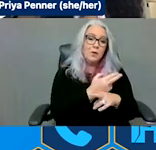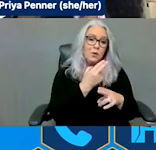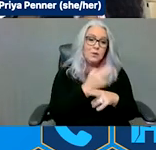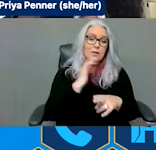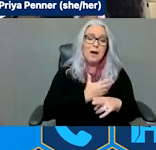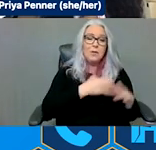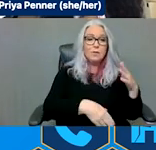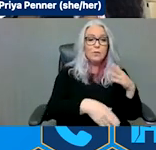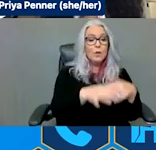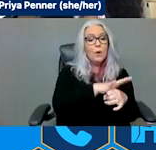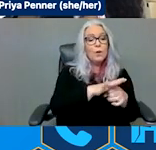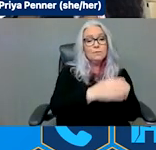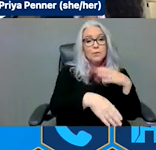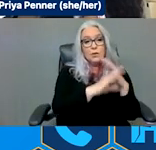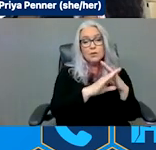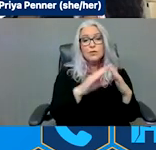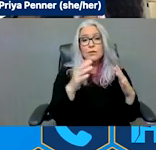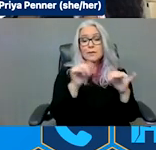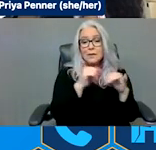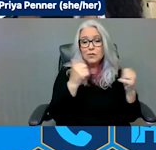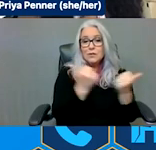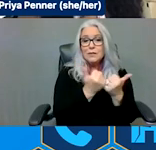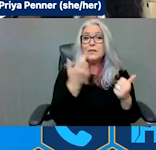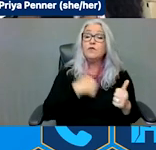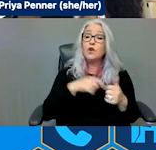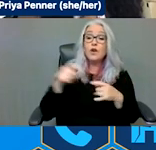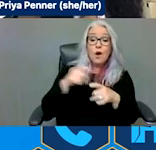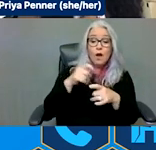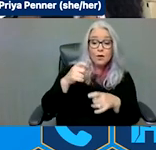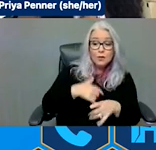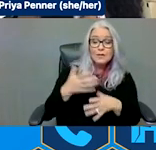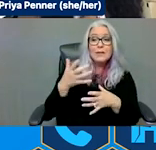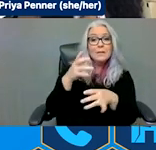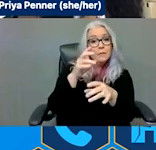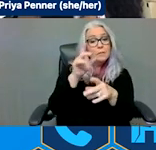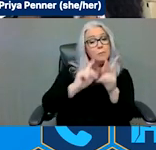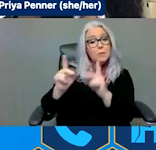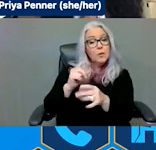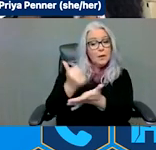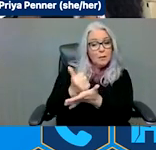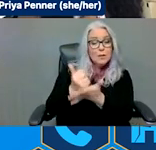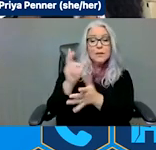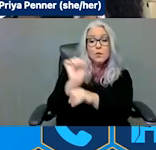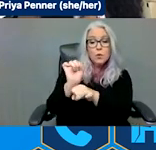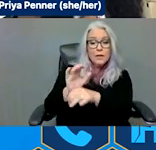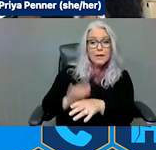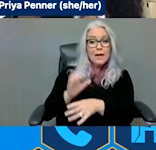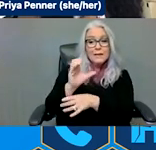callers and for folks that are working on civil rights complaints. It's a vital role protection and advocacy